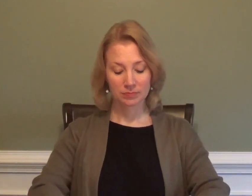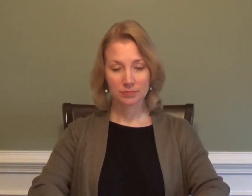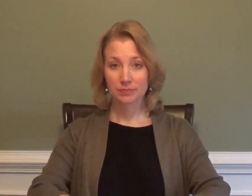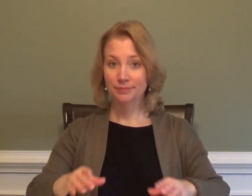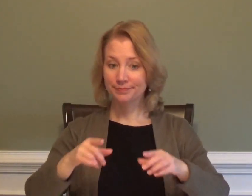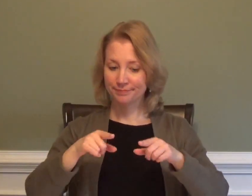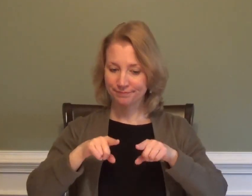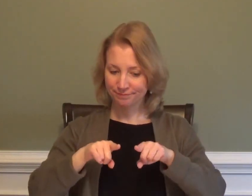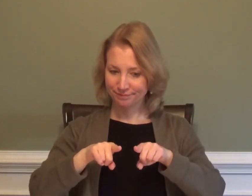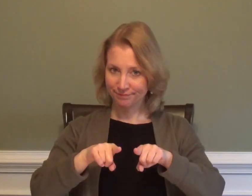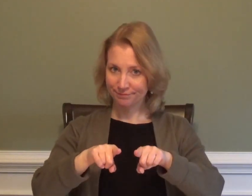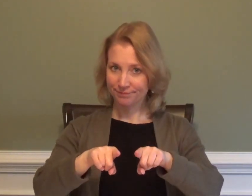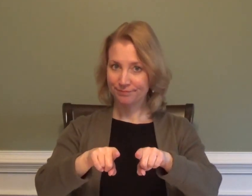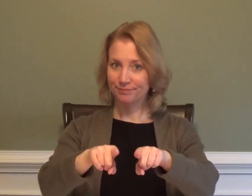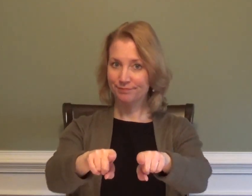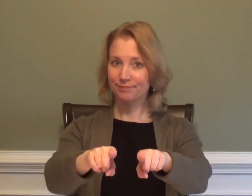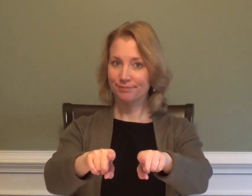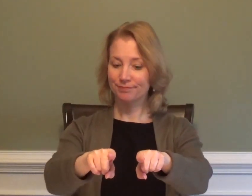PARALLEL to / WHILE